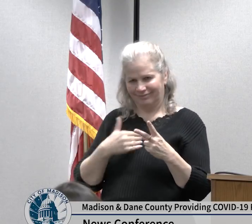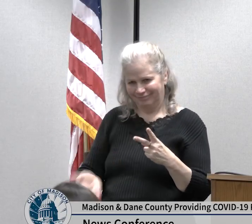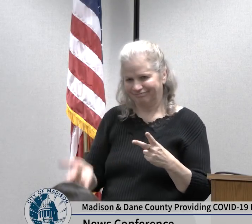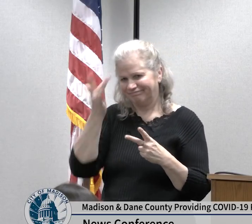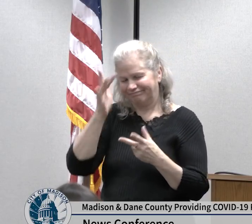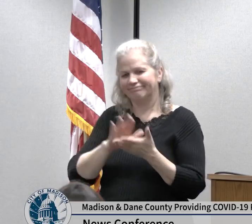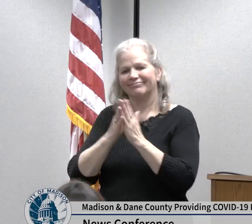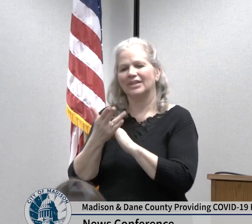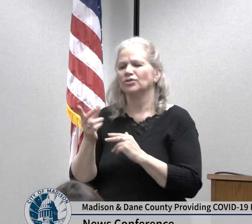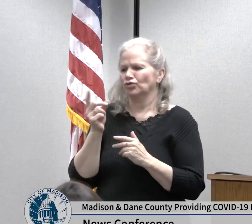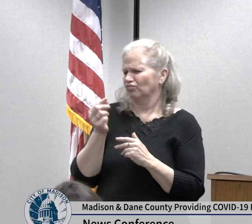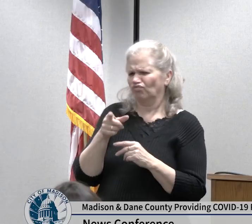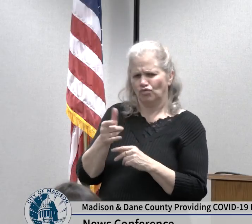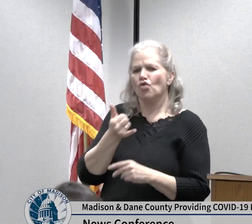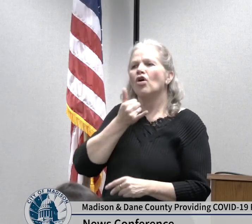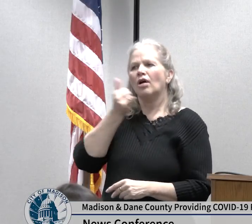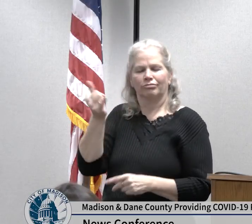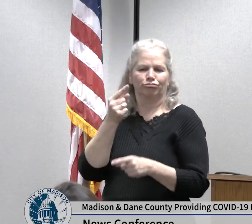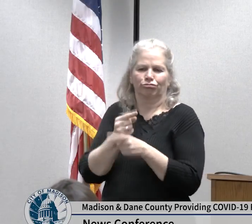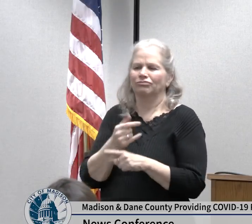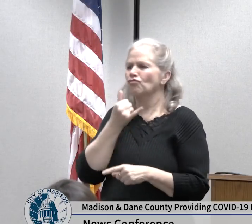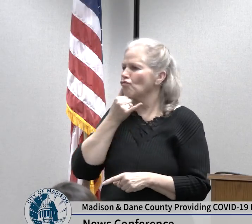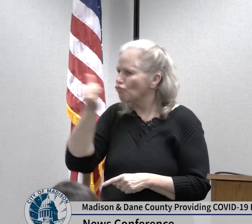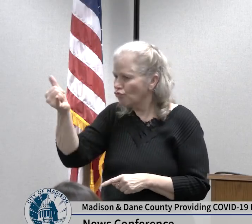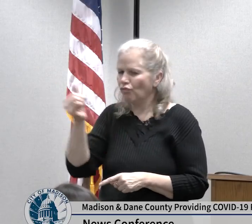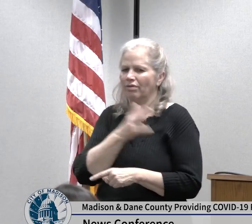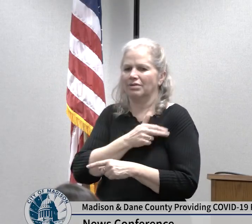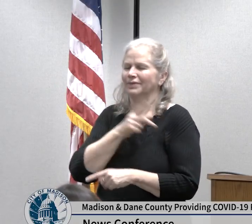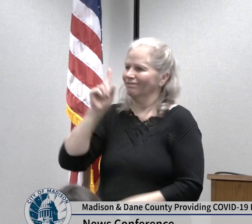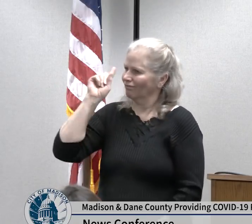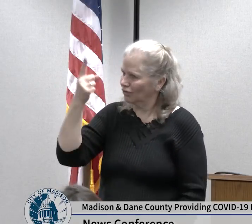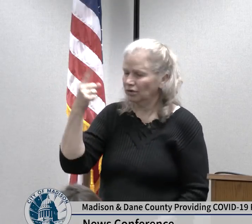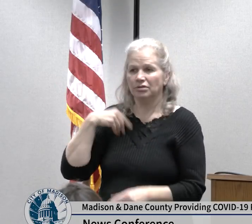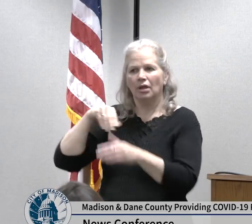doctor's office before visiting the doctor we are in the process of